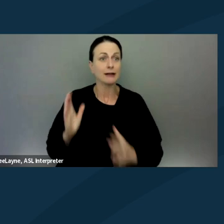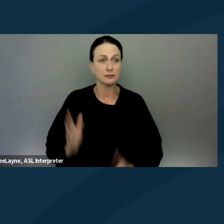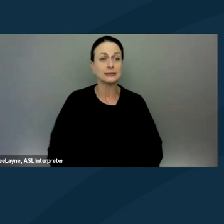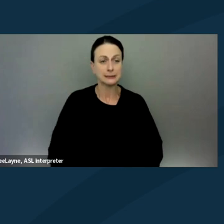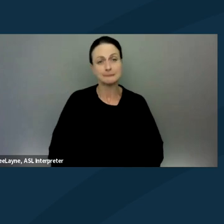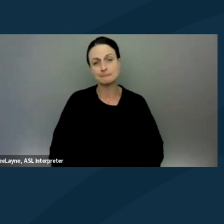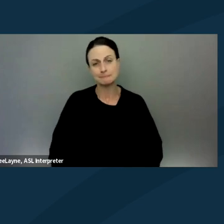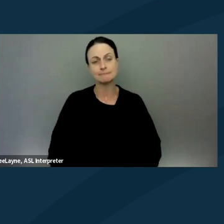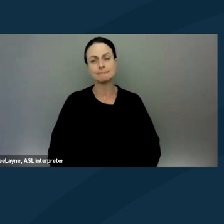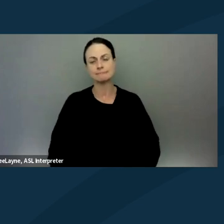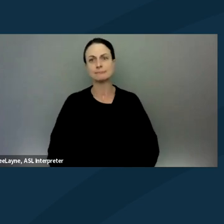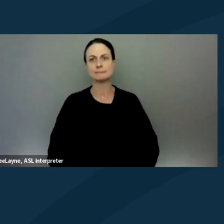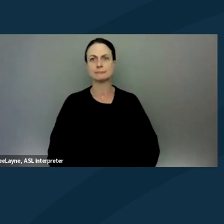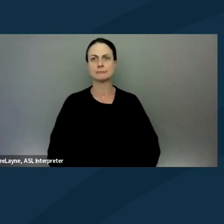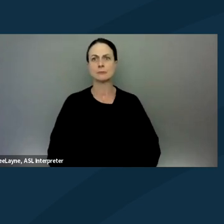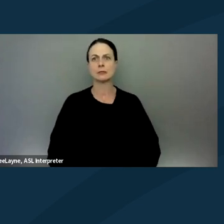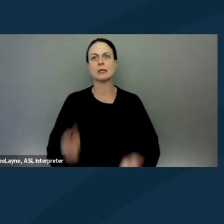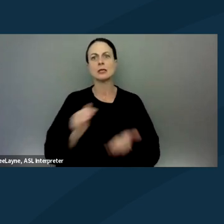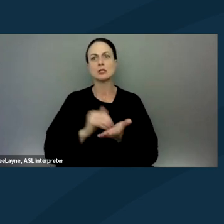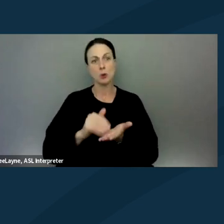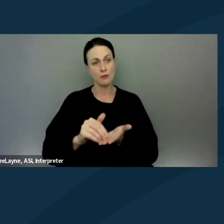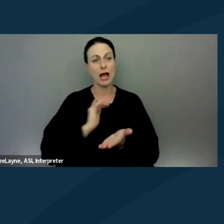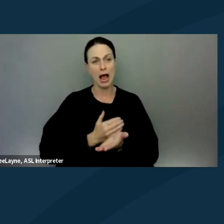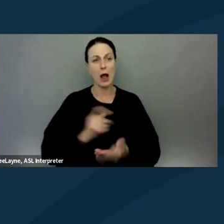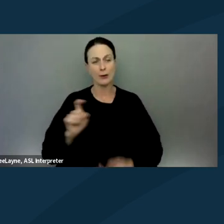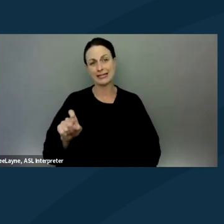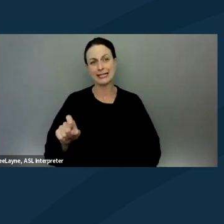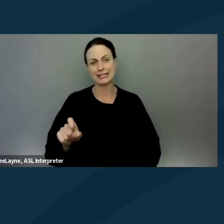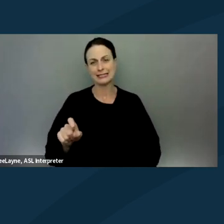And so oftentimes, our needs didn't get met.